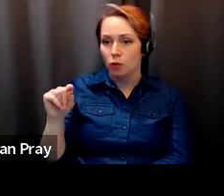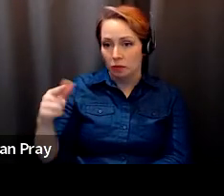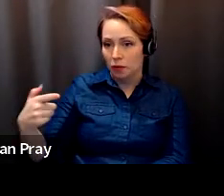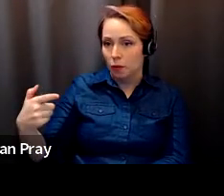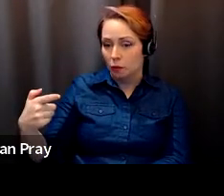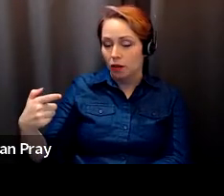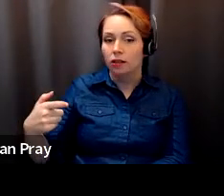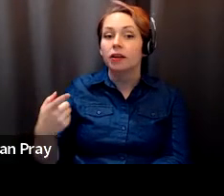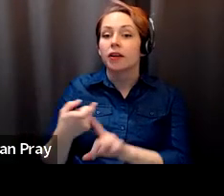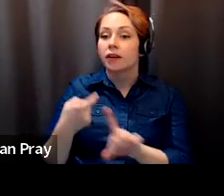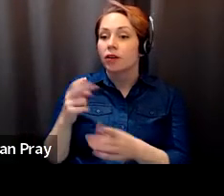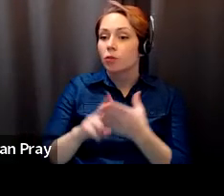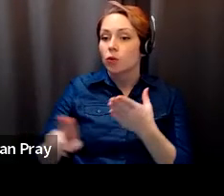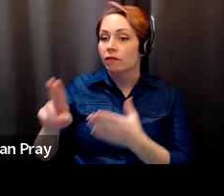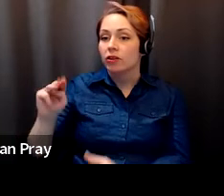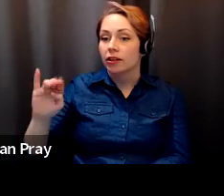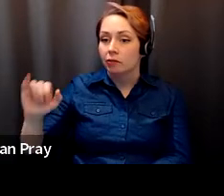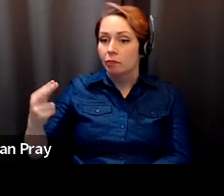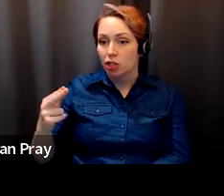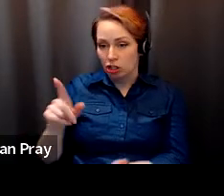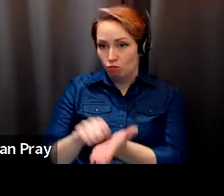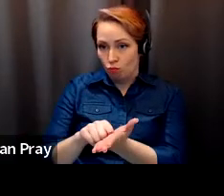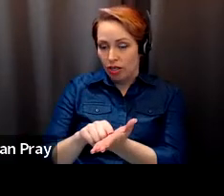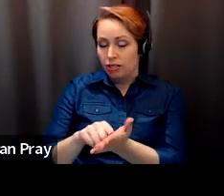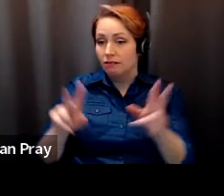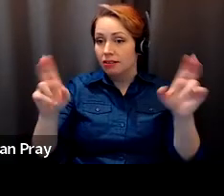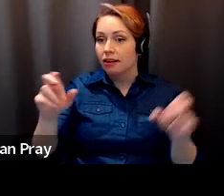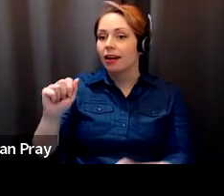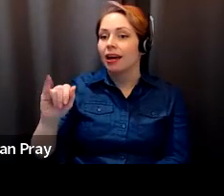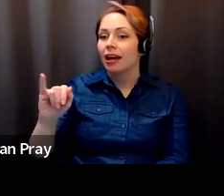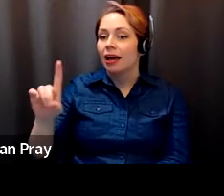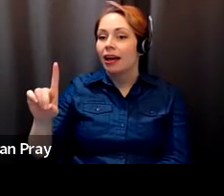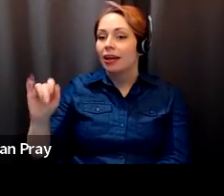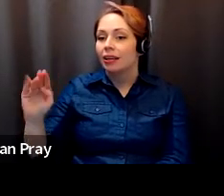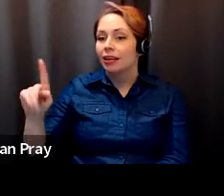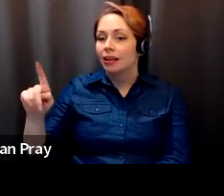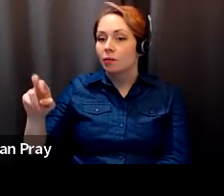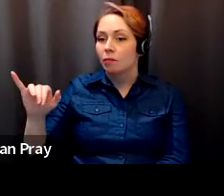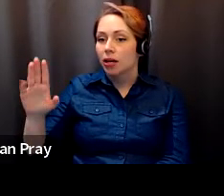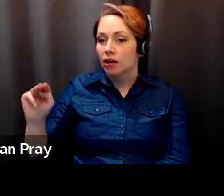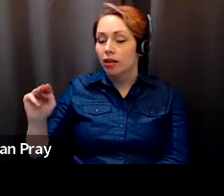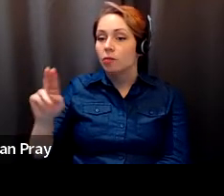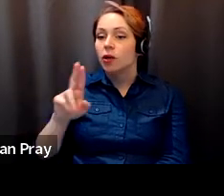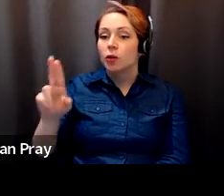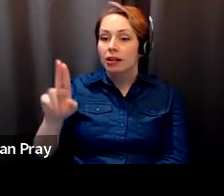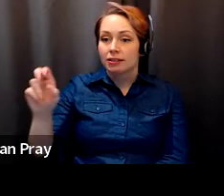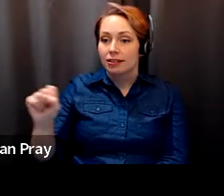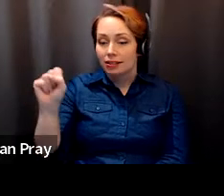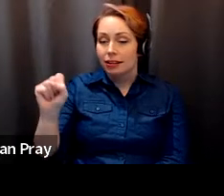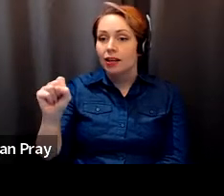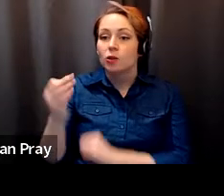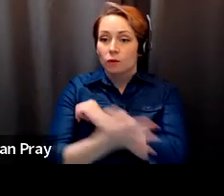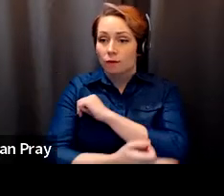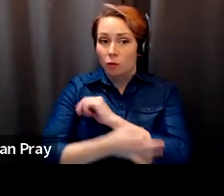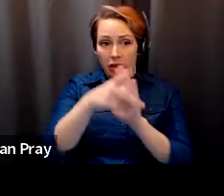Salvador Santino Regilme: From the University of Michigan press the title of the book is eight imperium United States foreign policy and human rights in post cold war Southeast Asia.